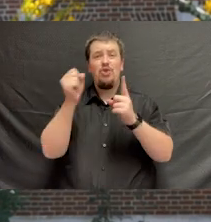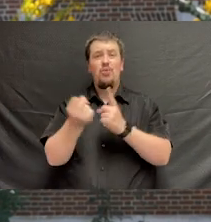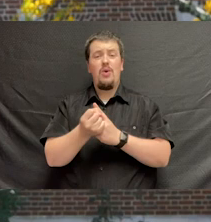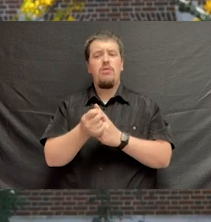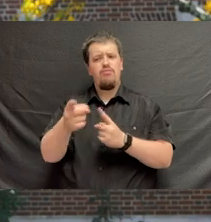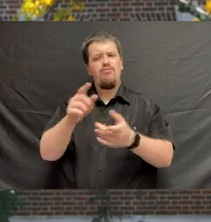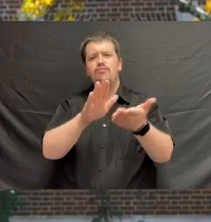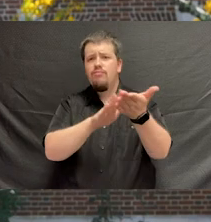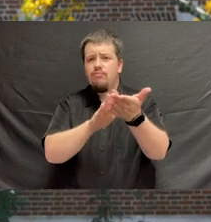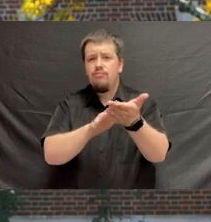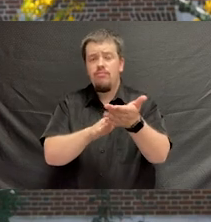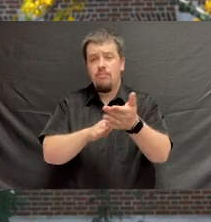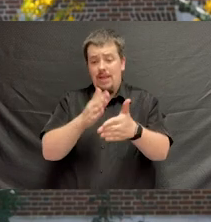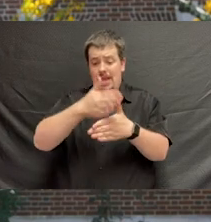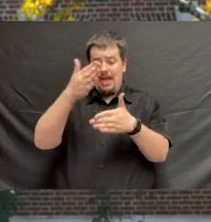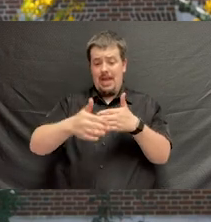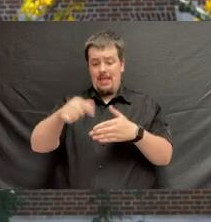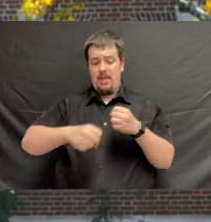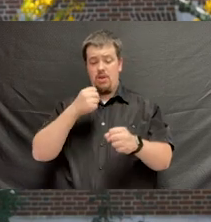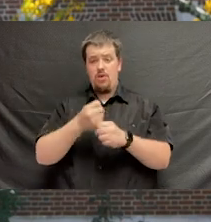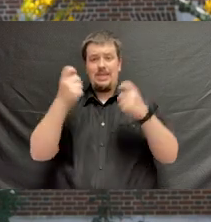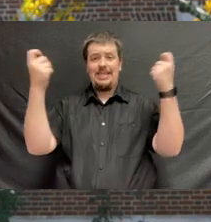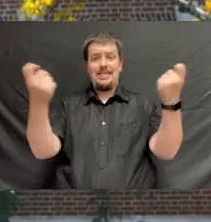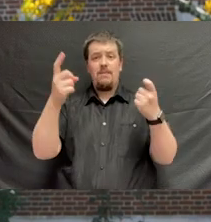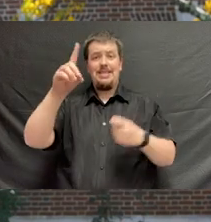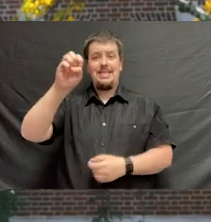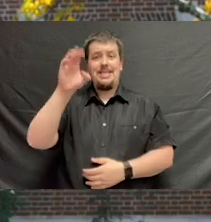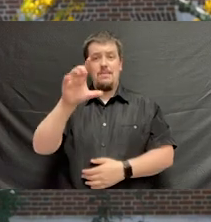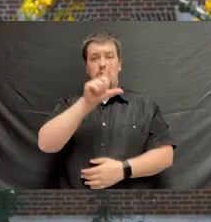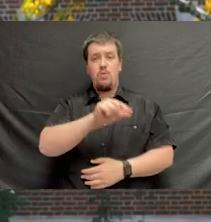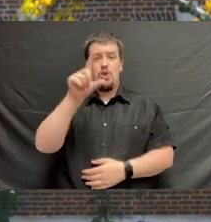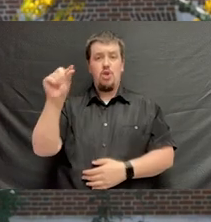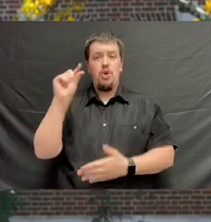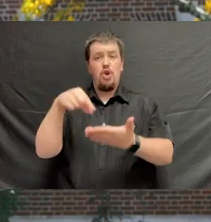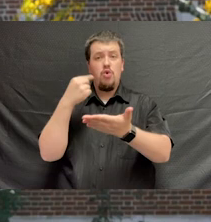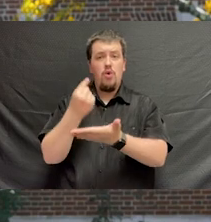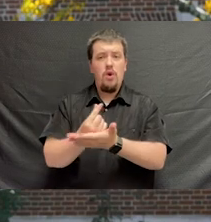You are to be commended, as we end this year and celebrate our December, 2020 graduation.